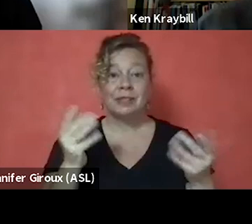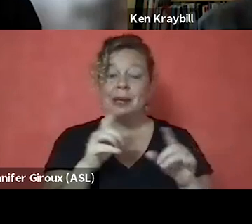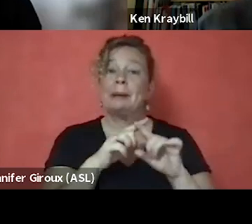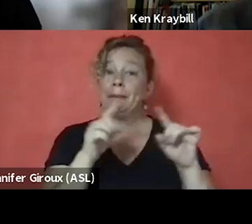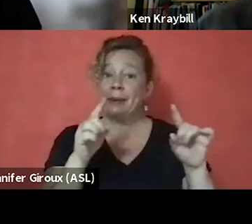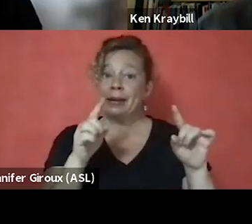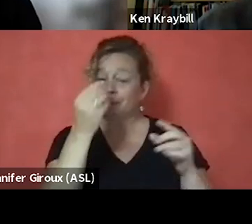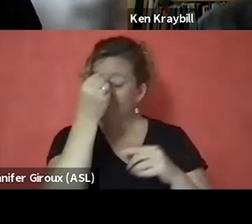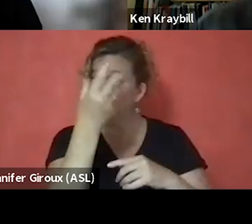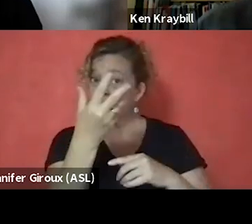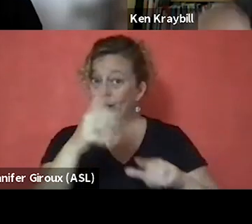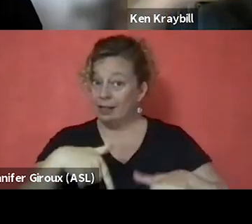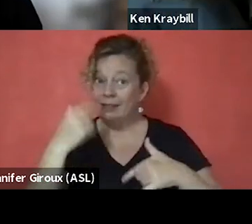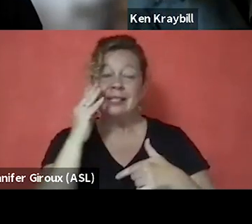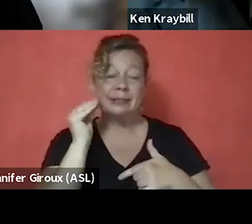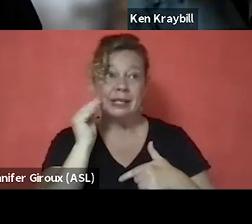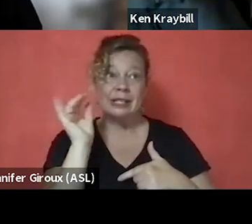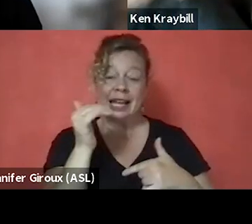lived experience is kinda like having the hammer.